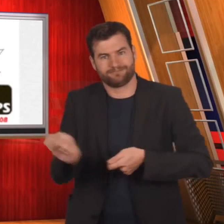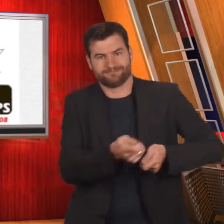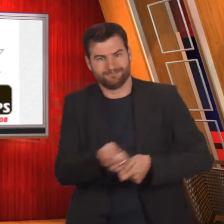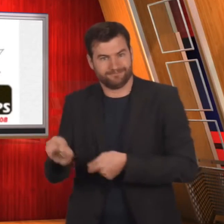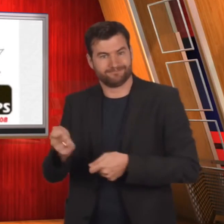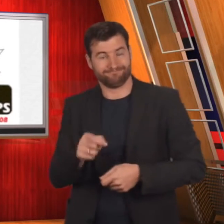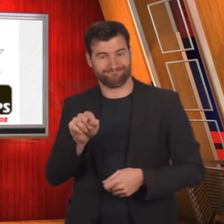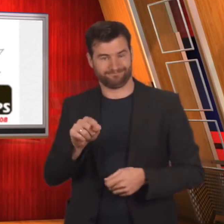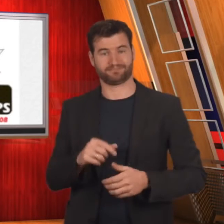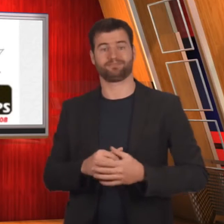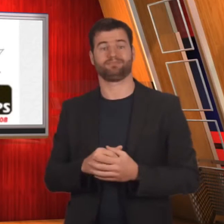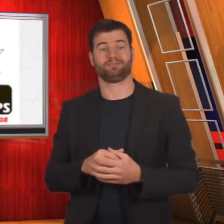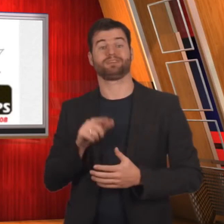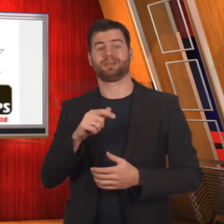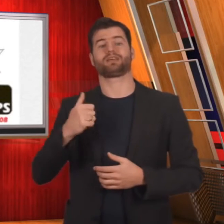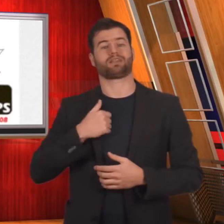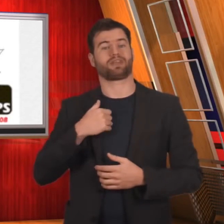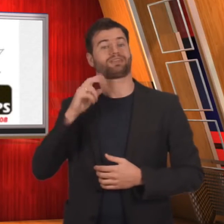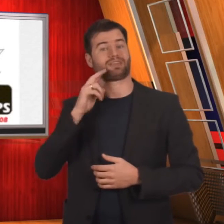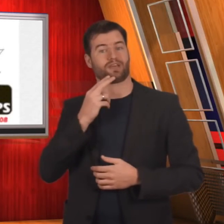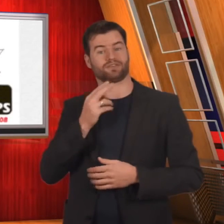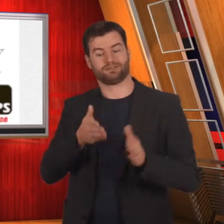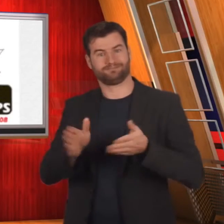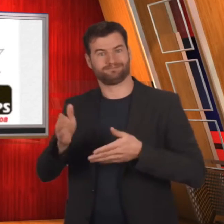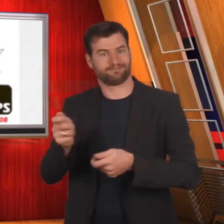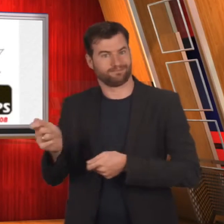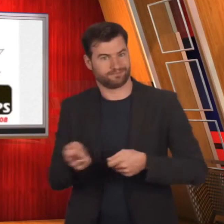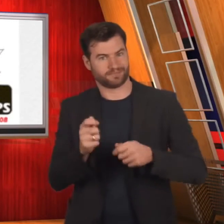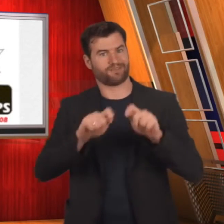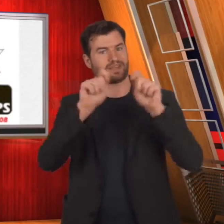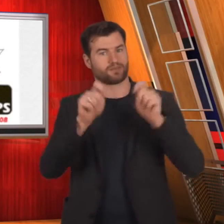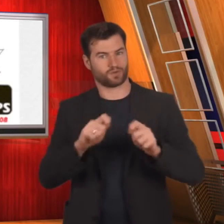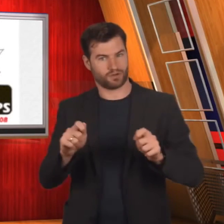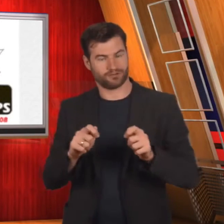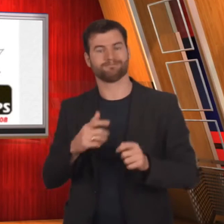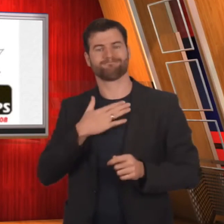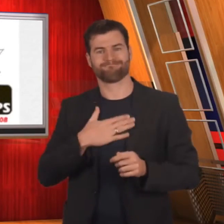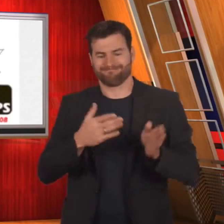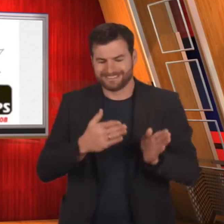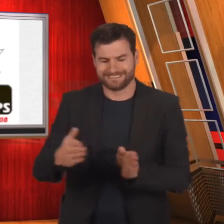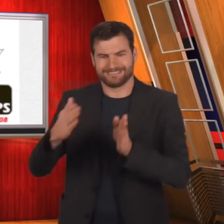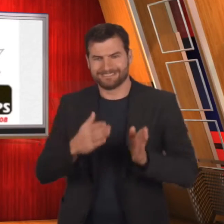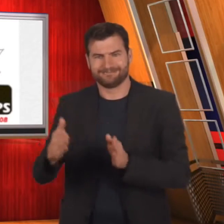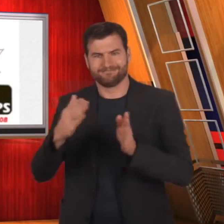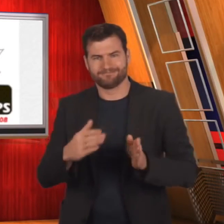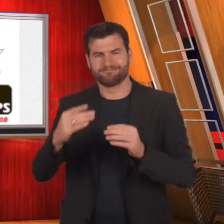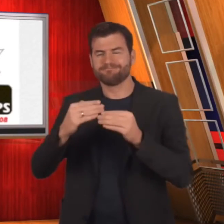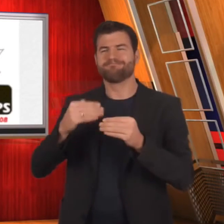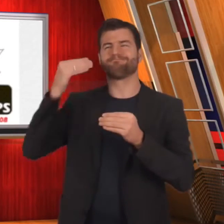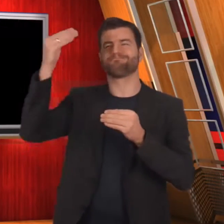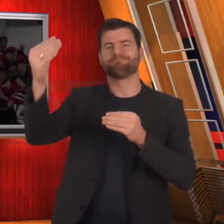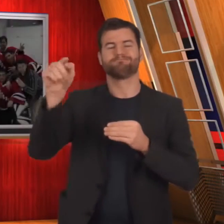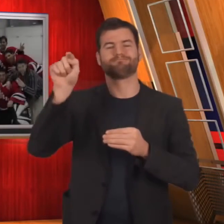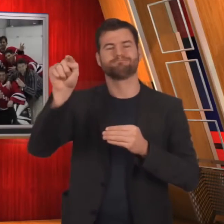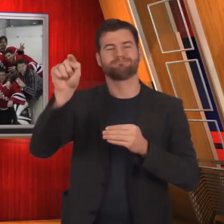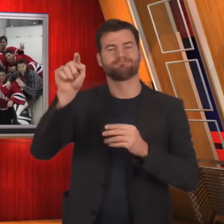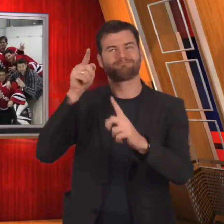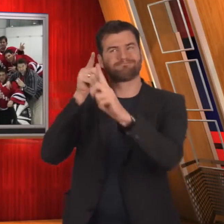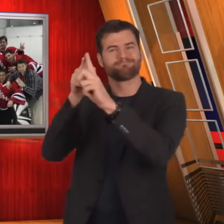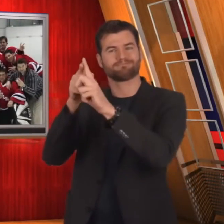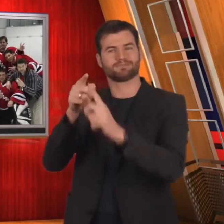the Canadian Deaf Ice Hockey Federation is hosting